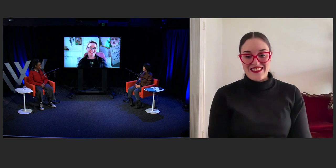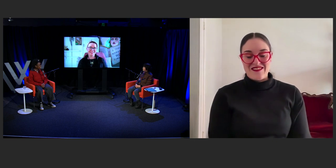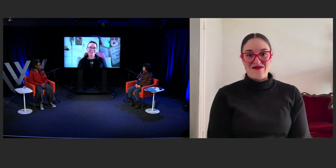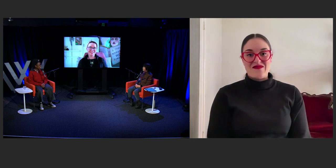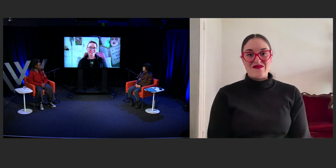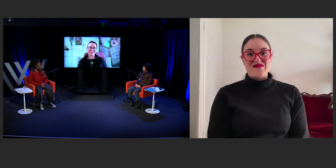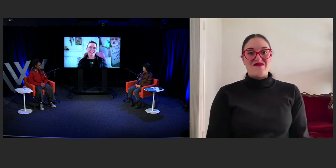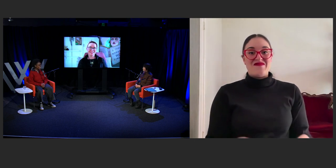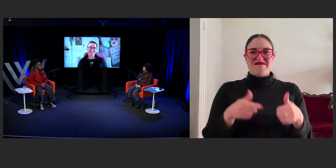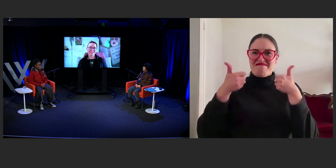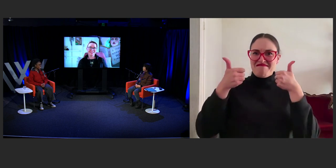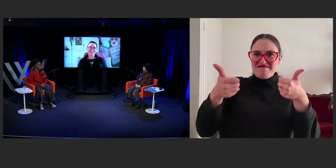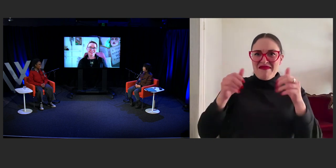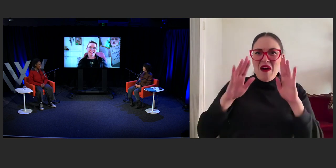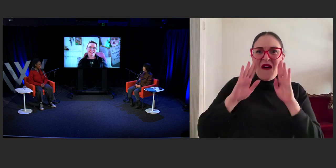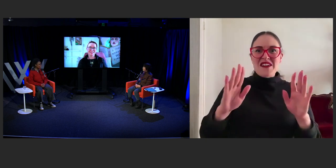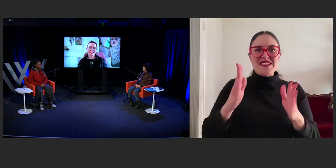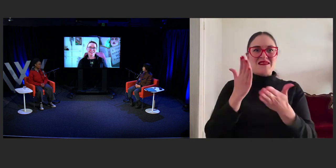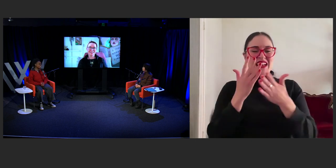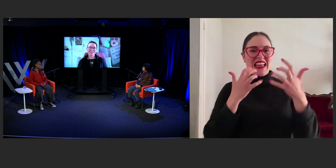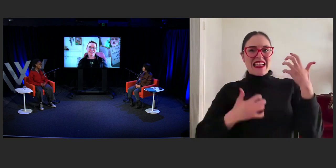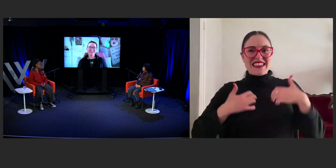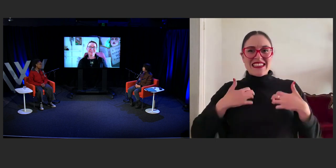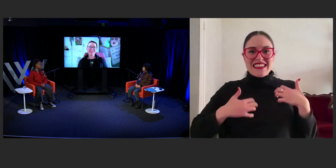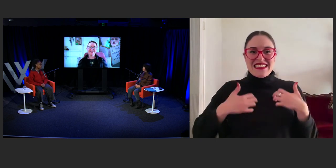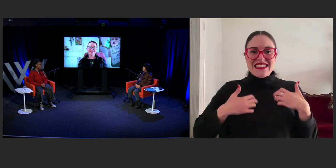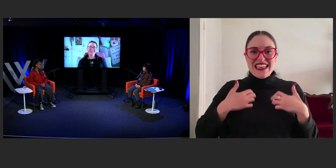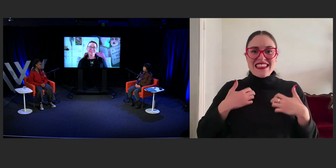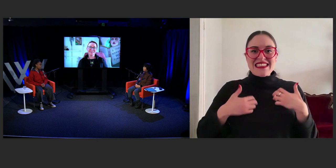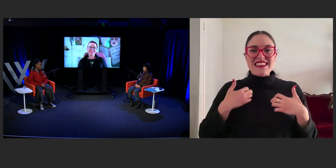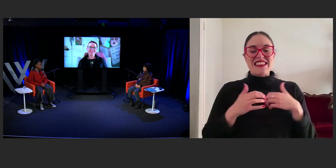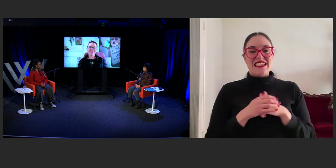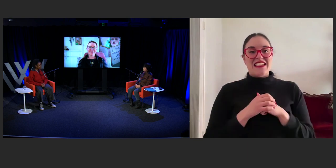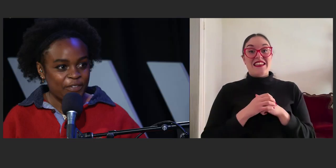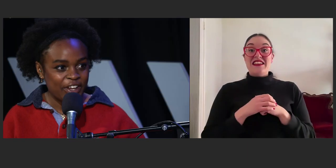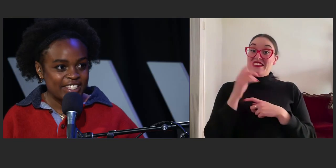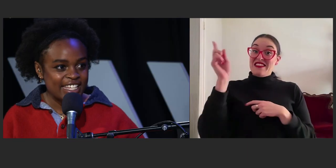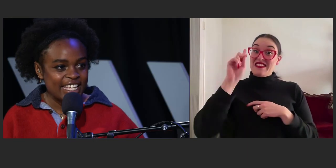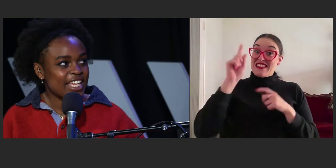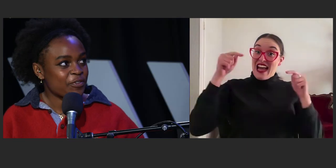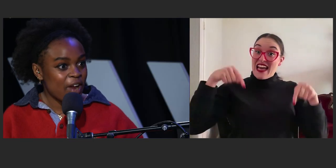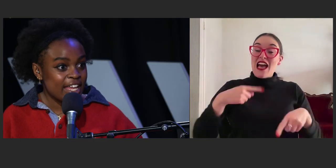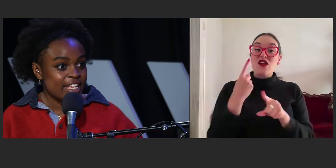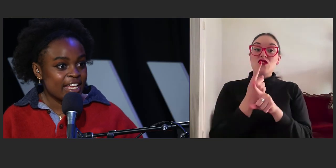Great. That's super exciting. So, today we are here to talk about diversity and writing,